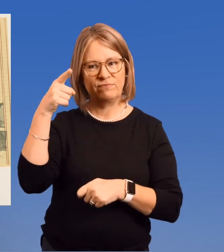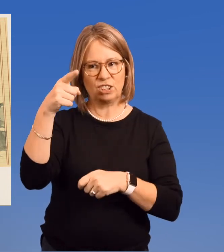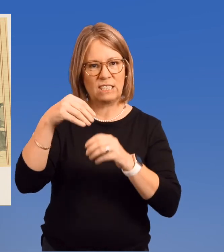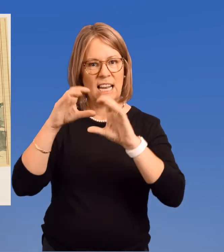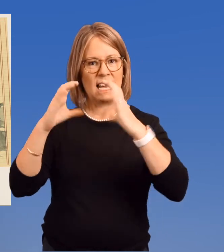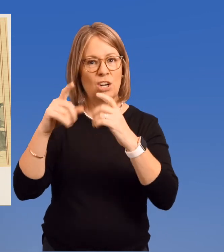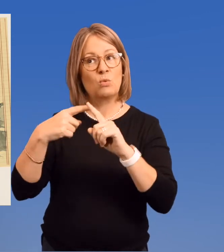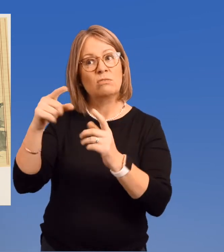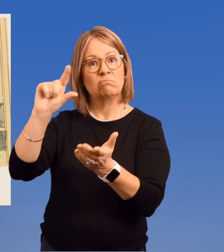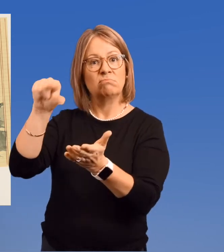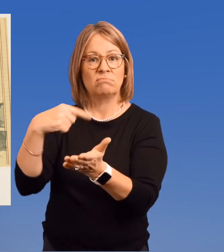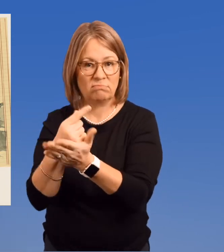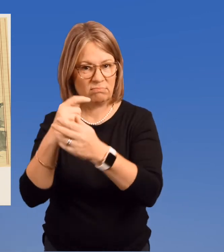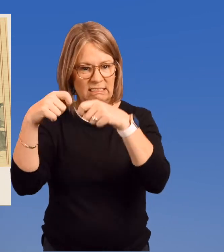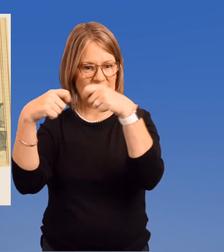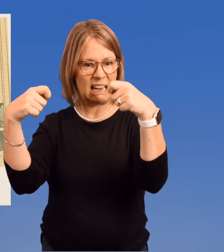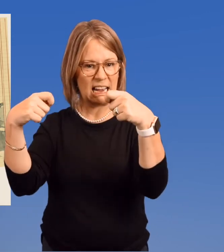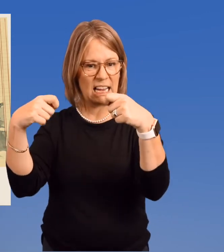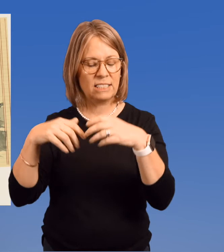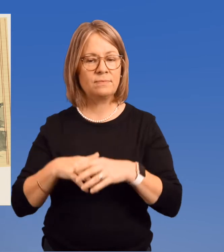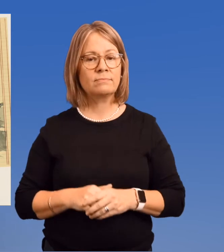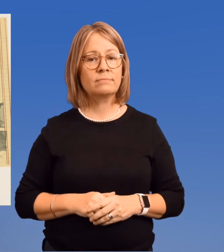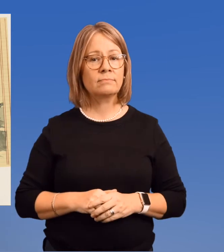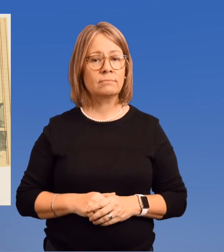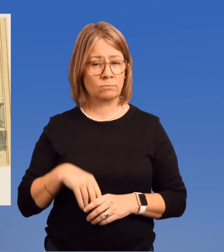for first in class when she graduated.